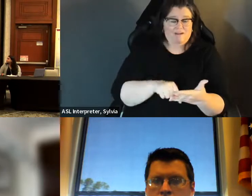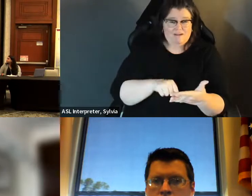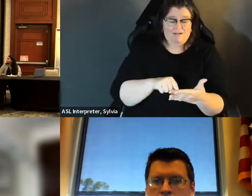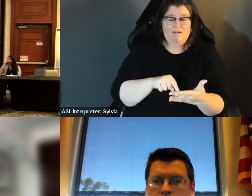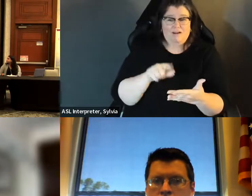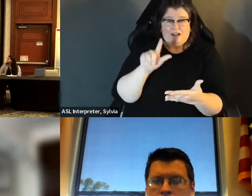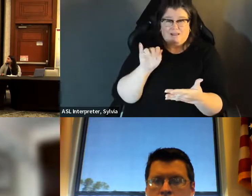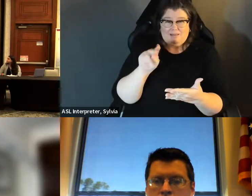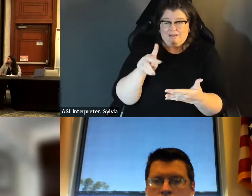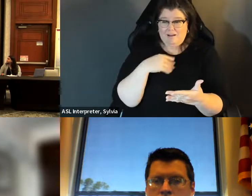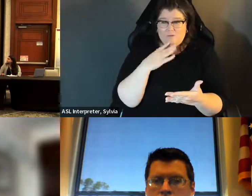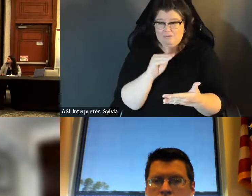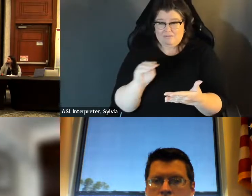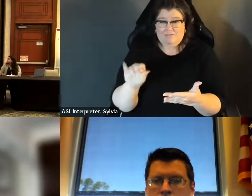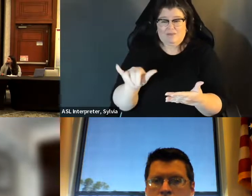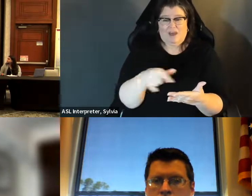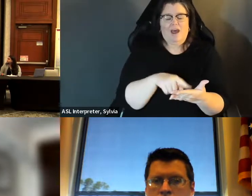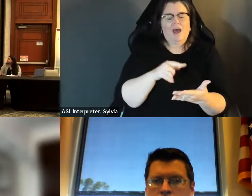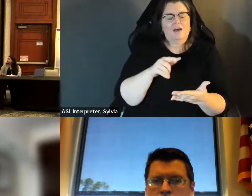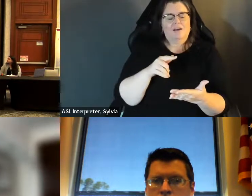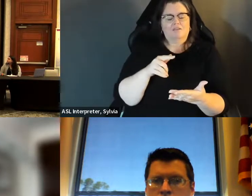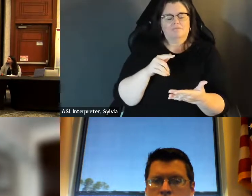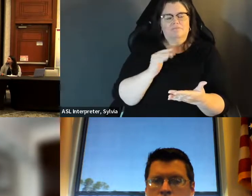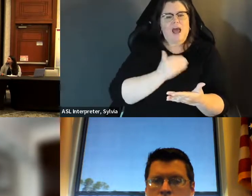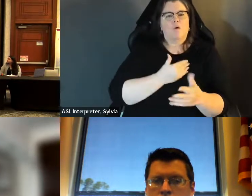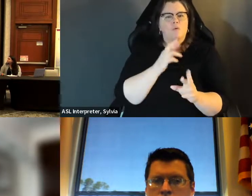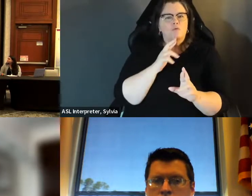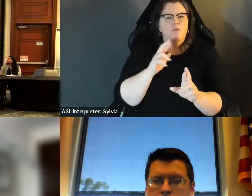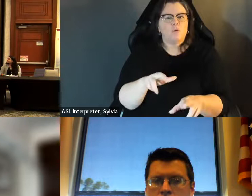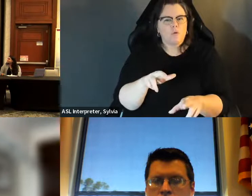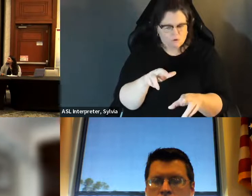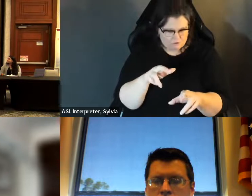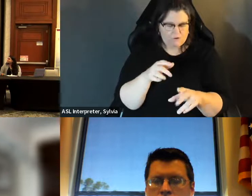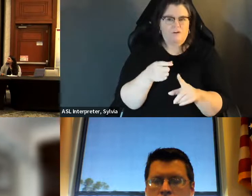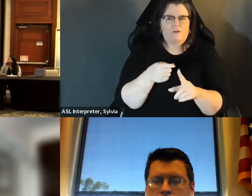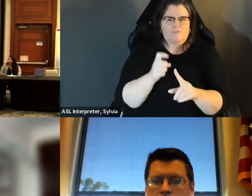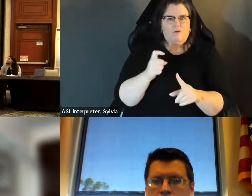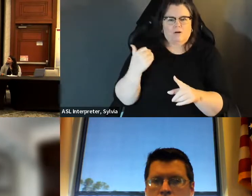that came out of our last examination of voting rights, including a look at